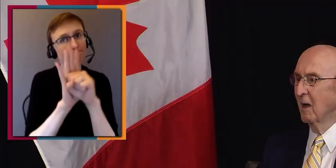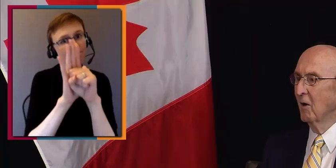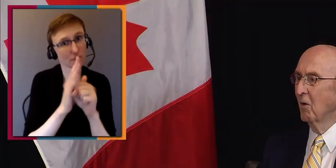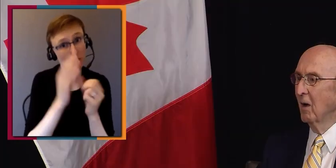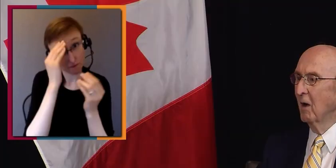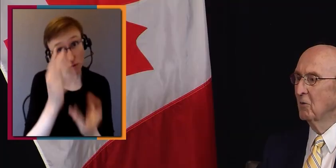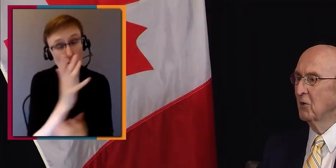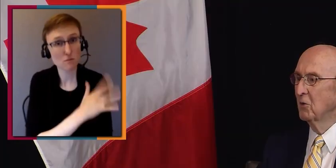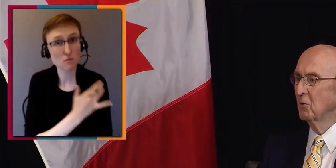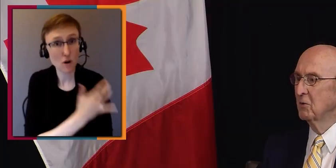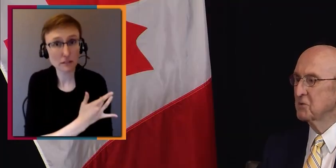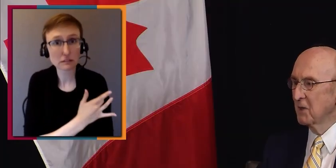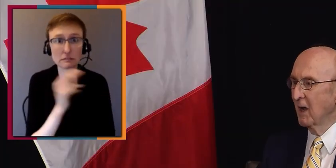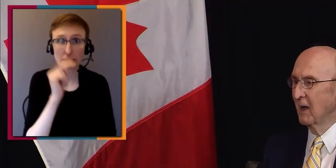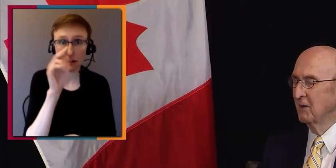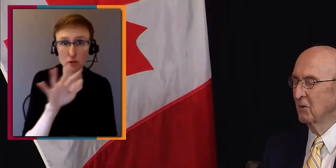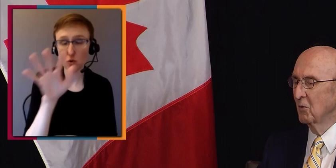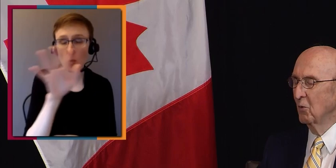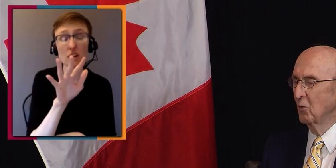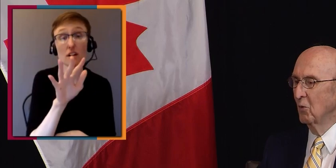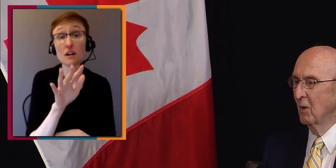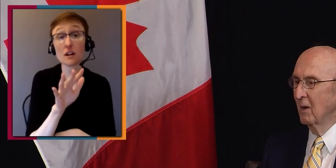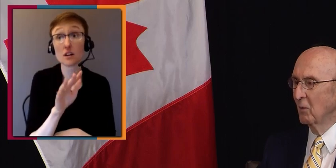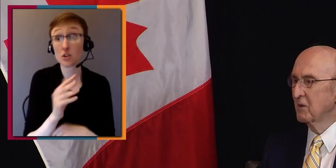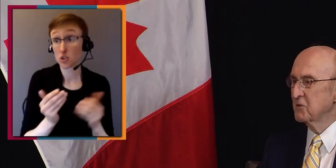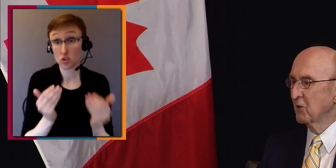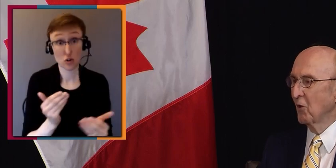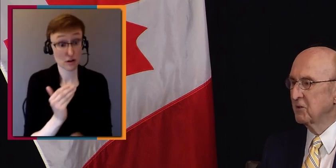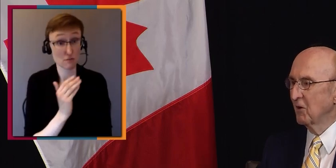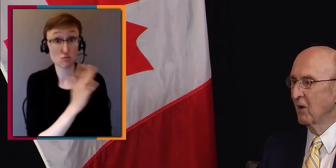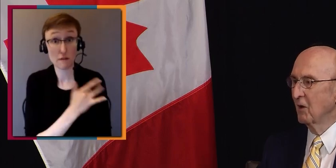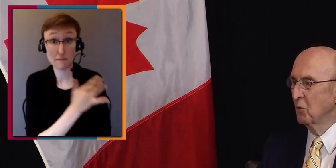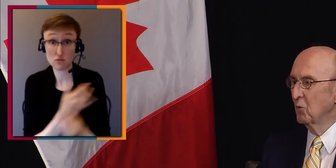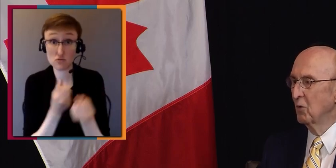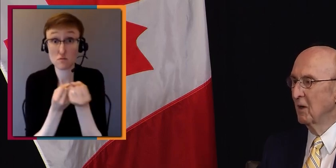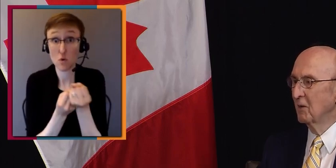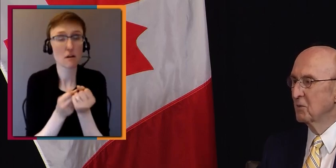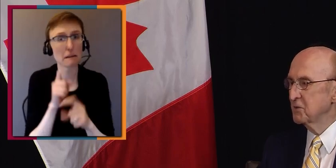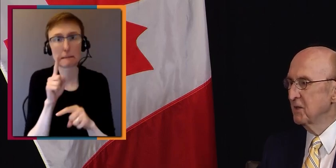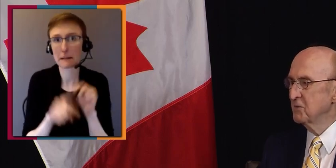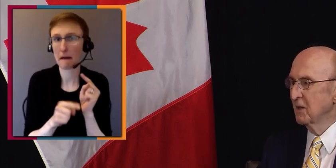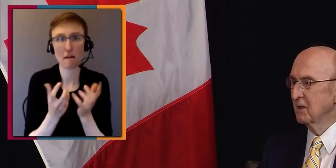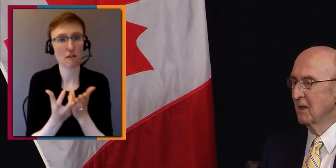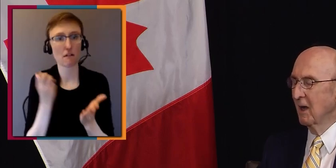How do you decide who-- What is the criteria? Who receives it?